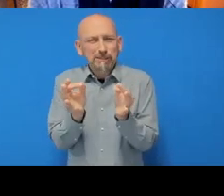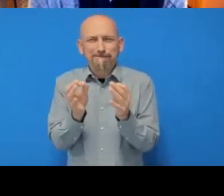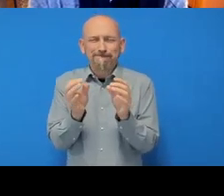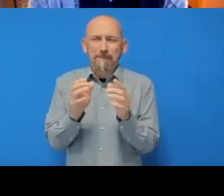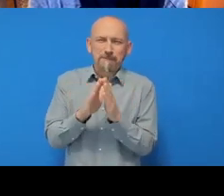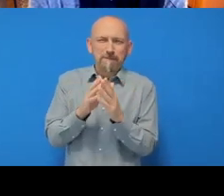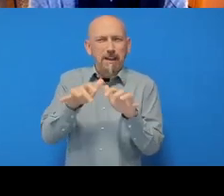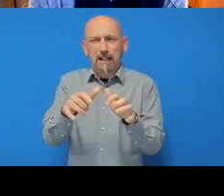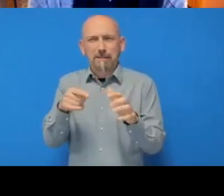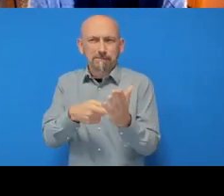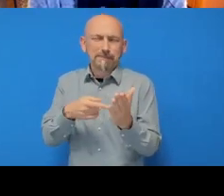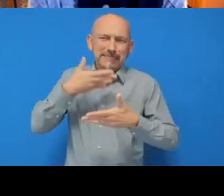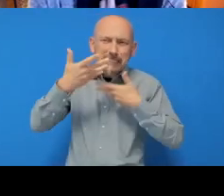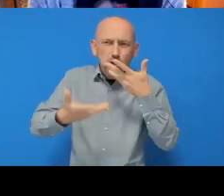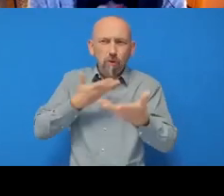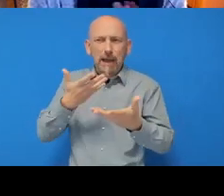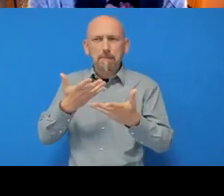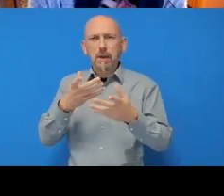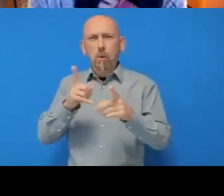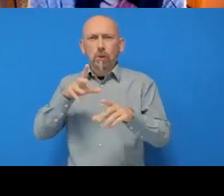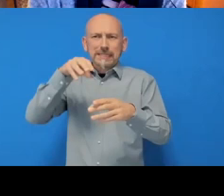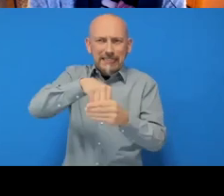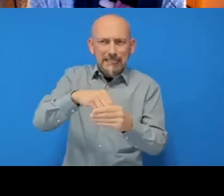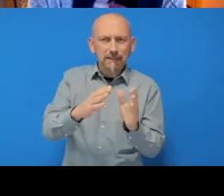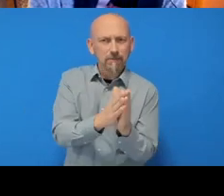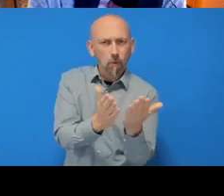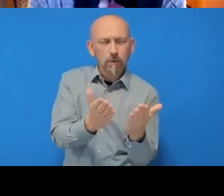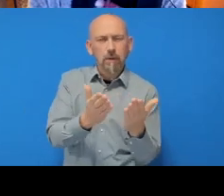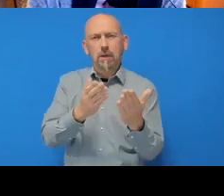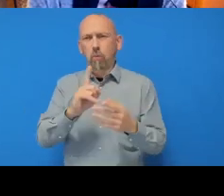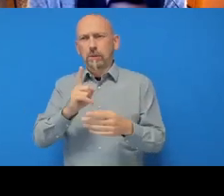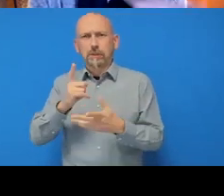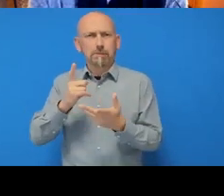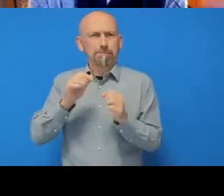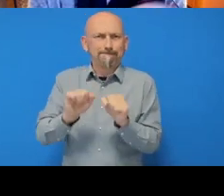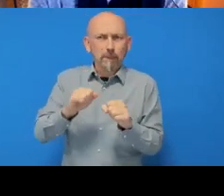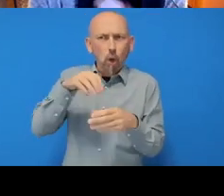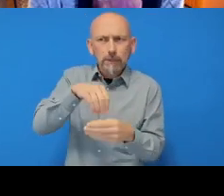describe what is in the repository, what are the contents of it, how to work with it, etc.